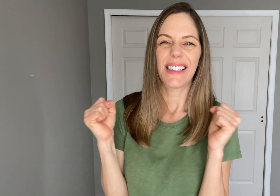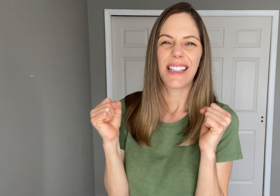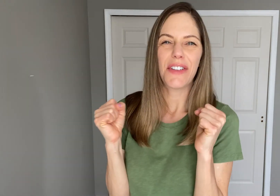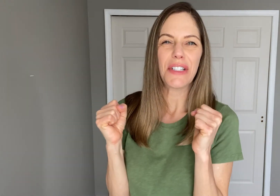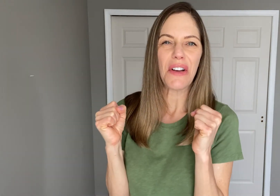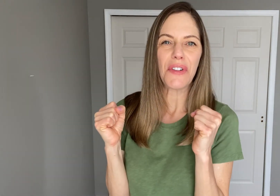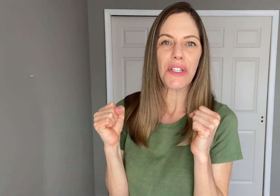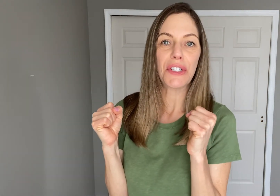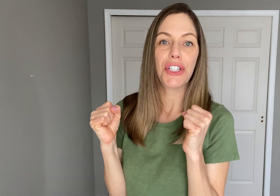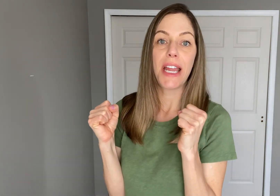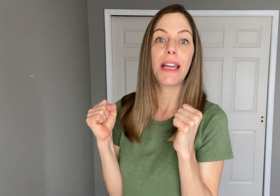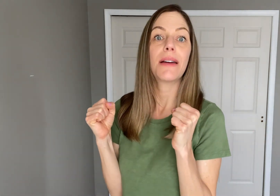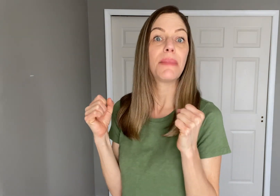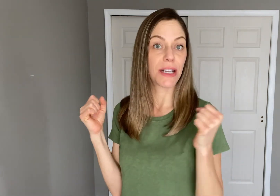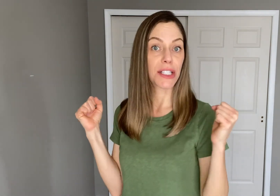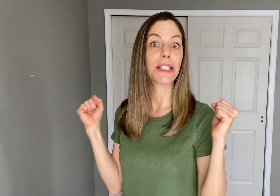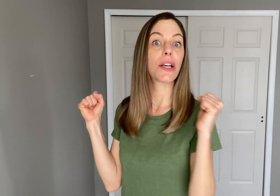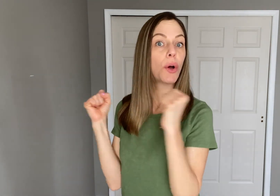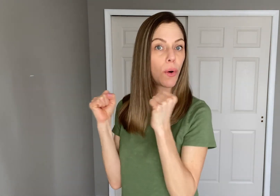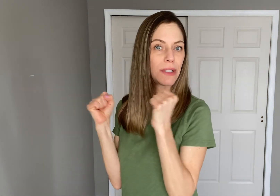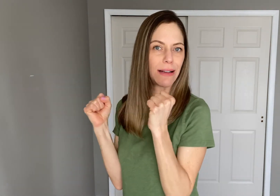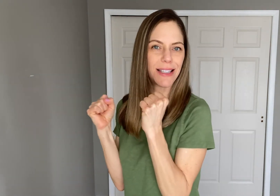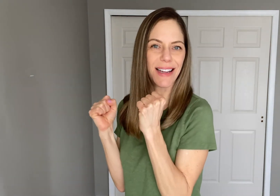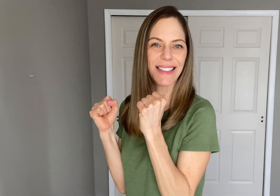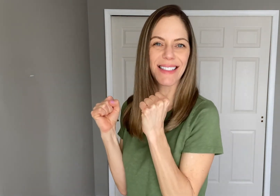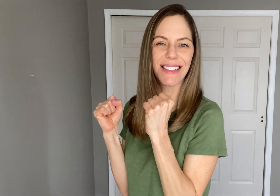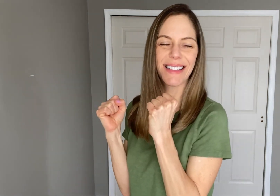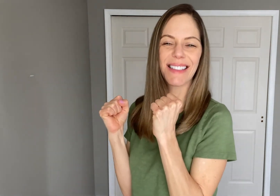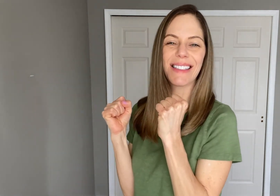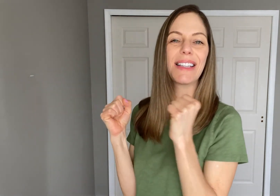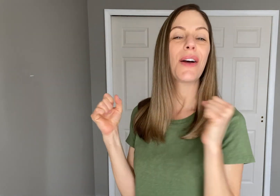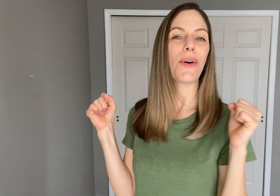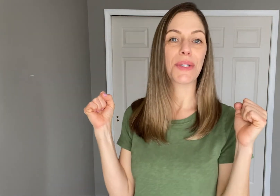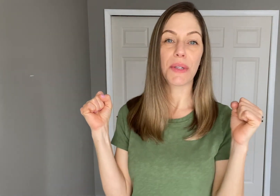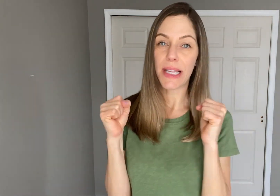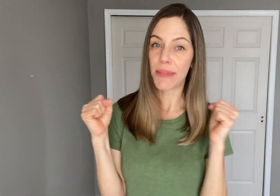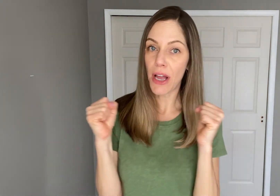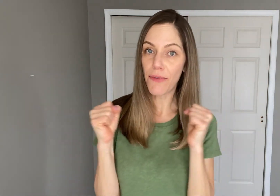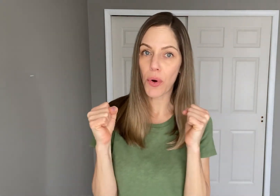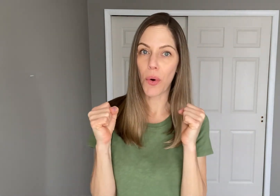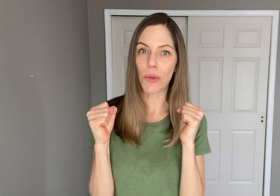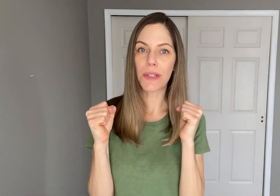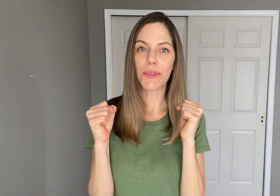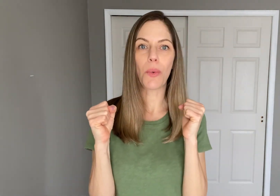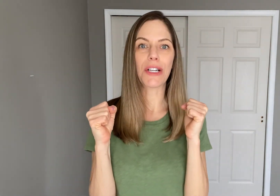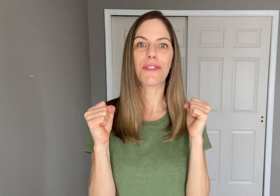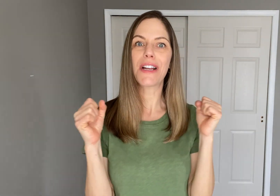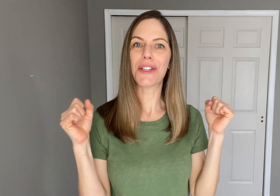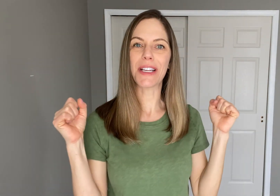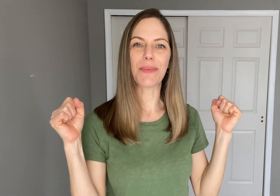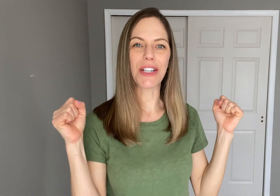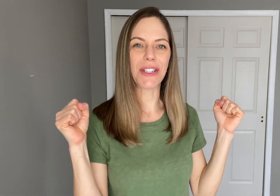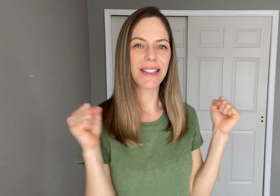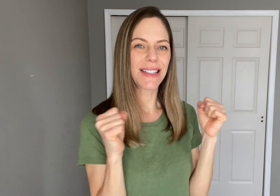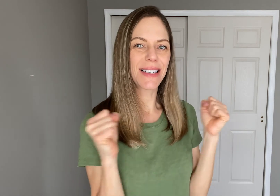Giving yourself a little shake because it's cold outside. Also the same sign for "cold." so watch your facial expression.